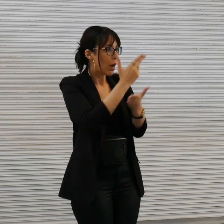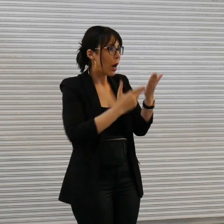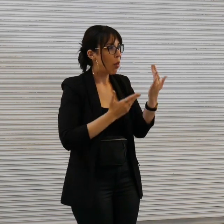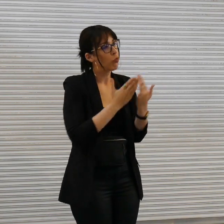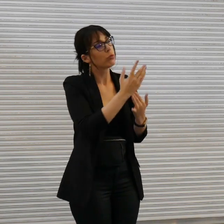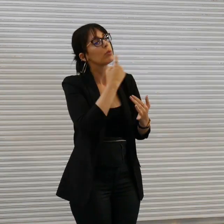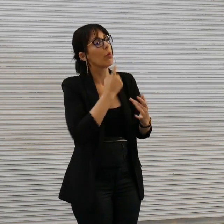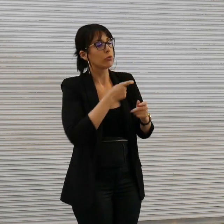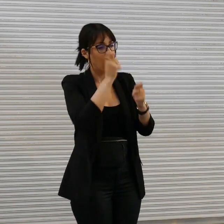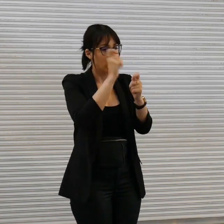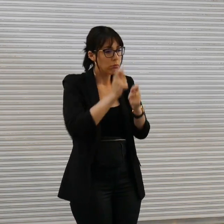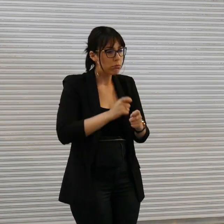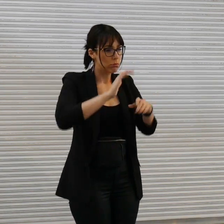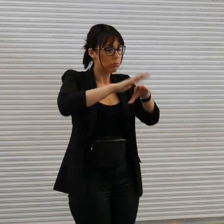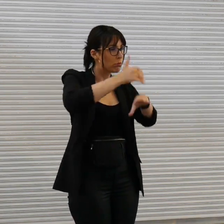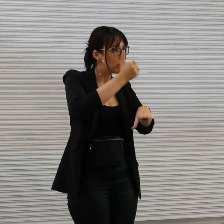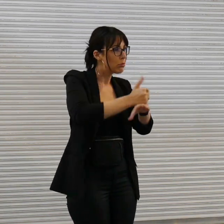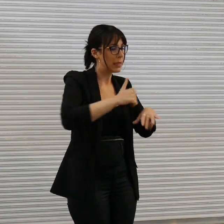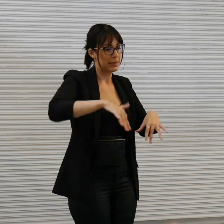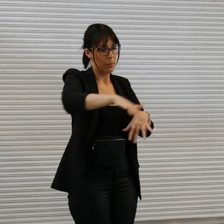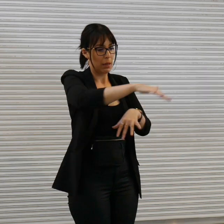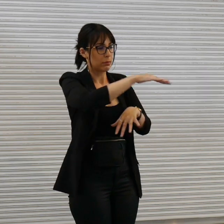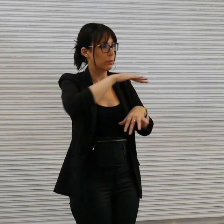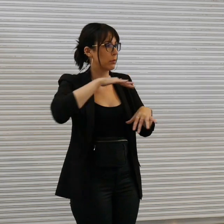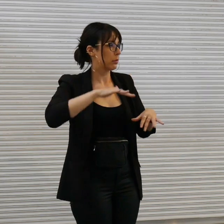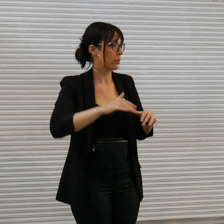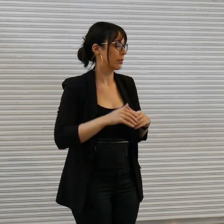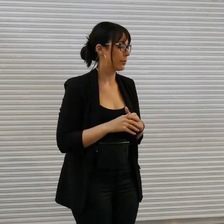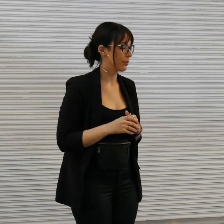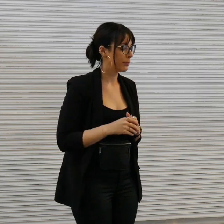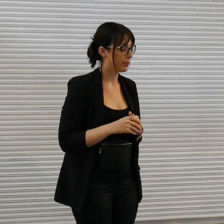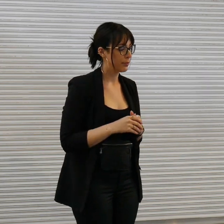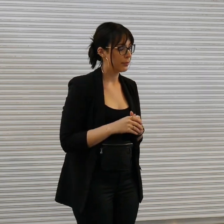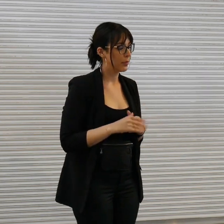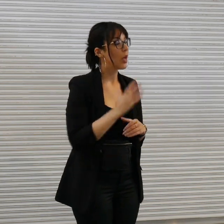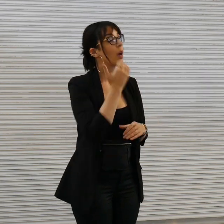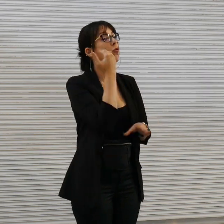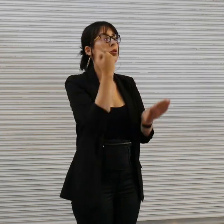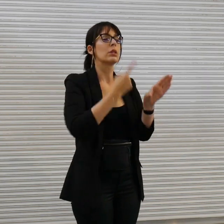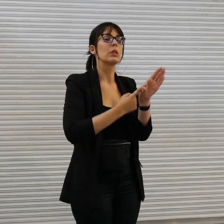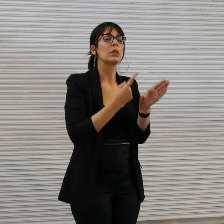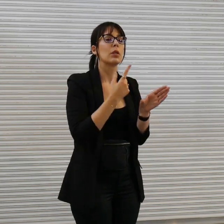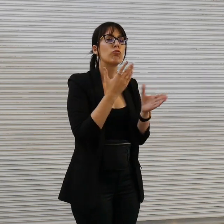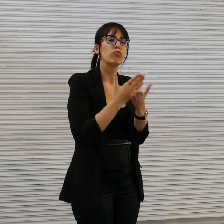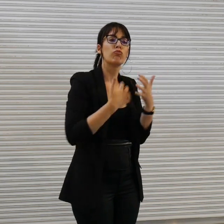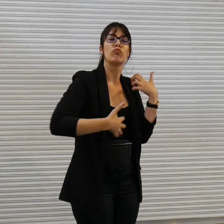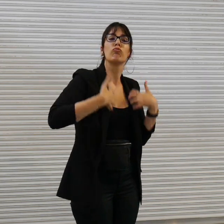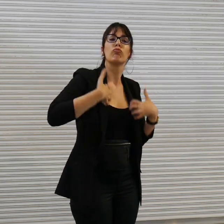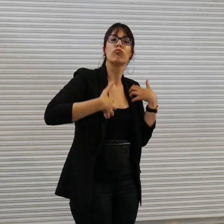installation and spatial practice each year it's always um super exciting to see where artist's